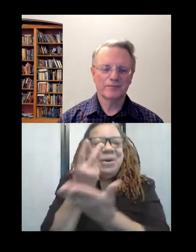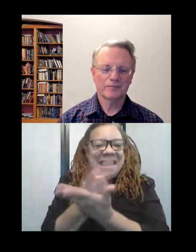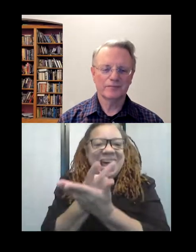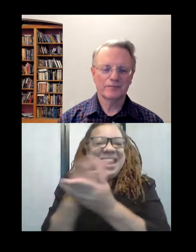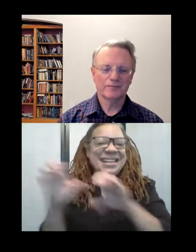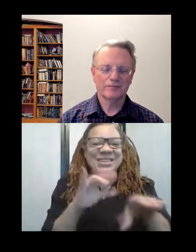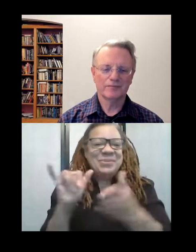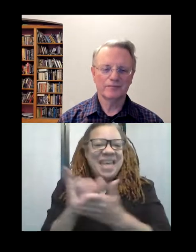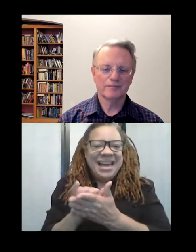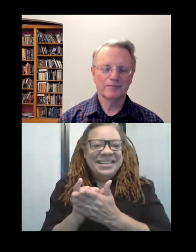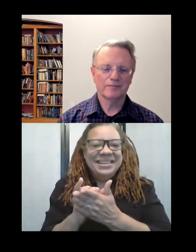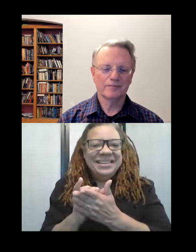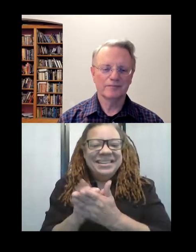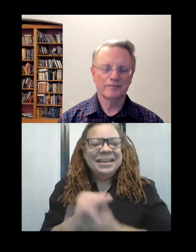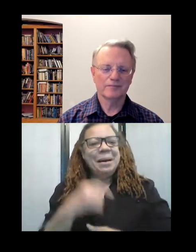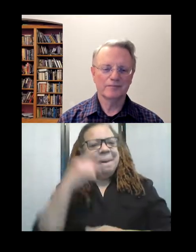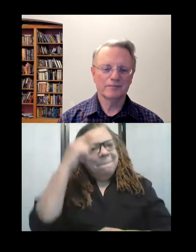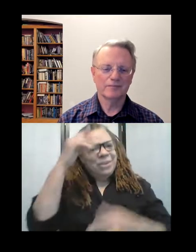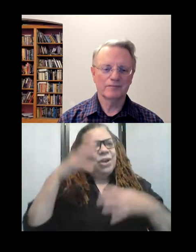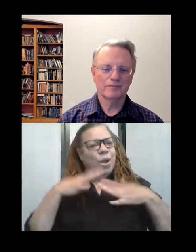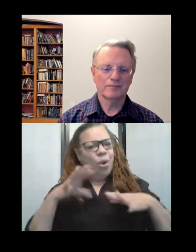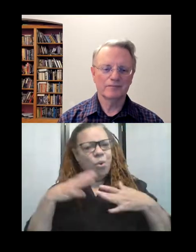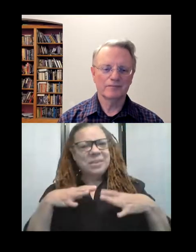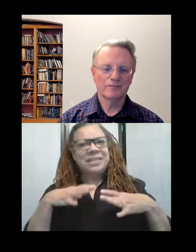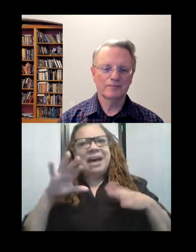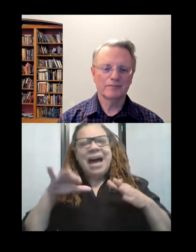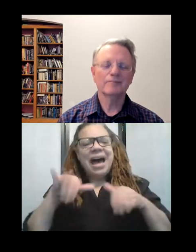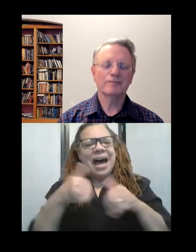clothes! I was thinking, oh my gosh, how did it get together, you know,